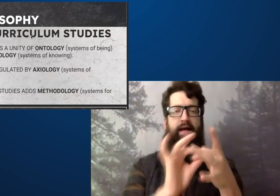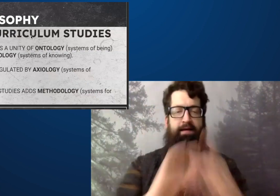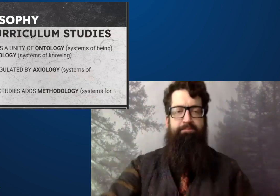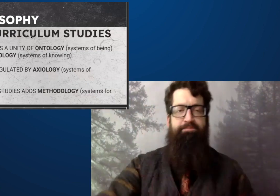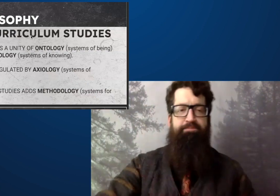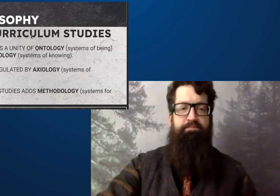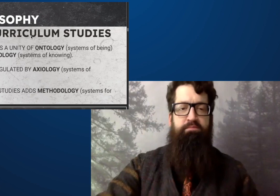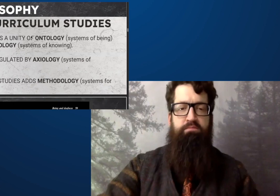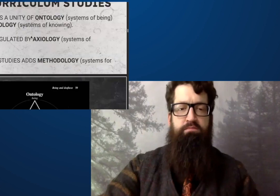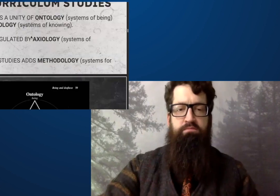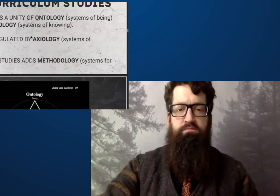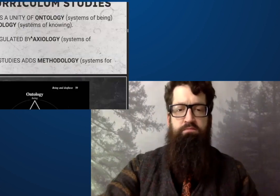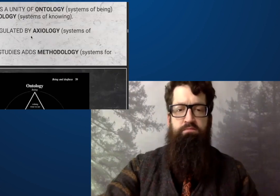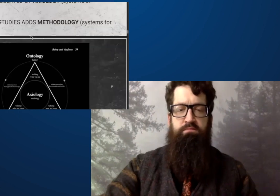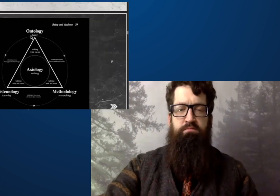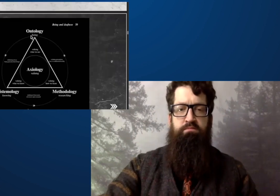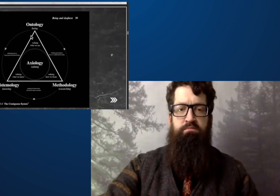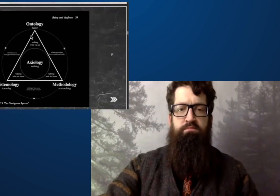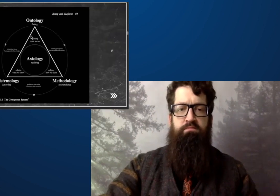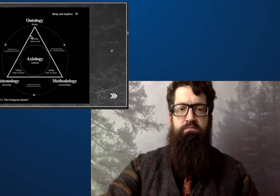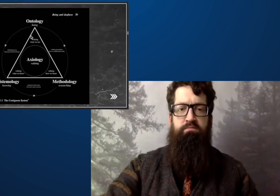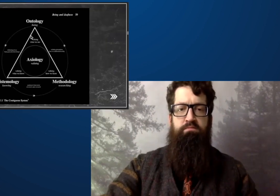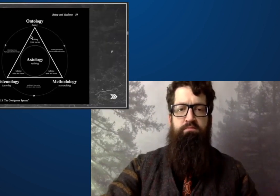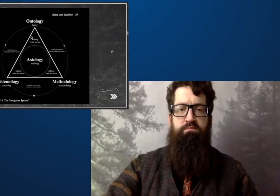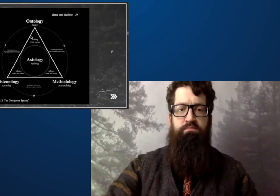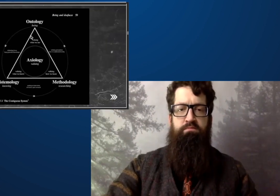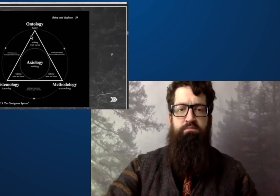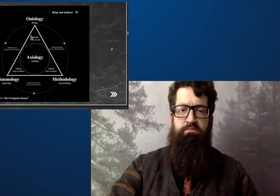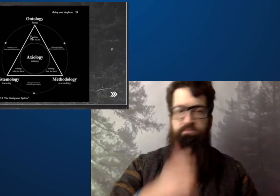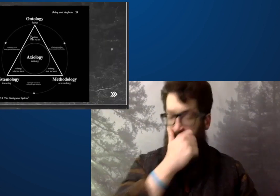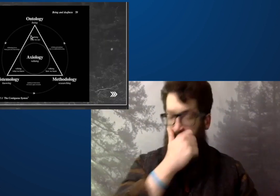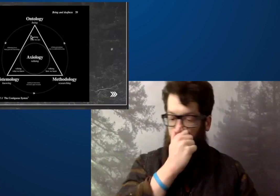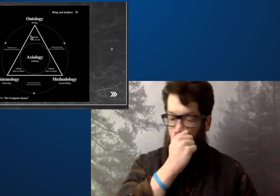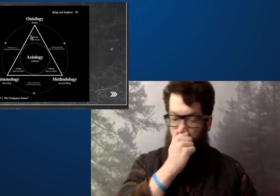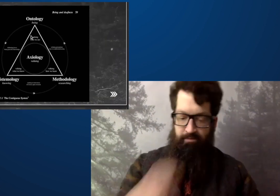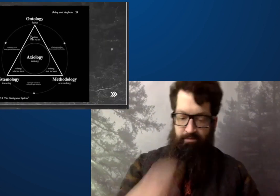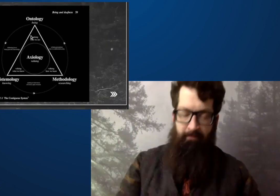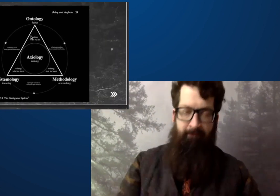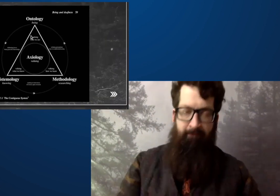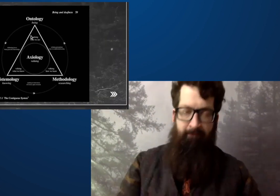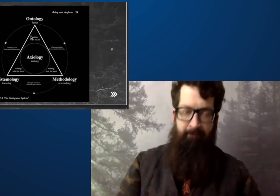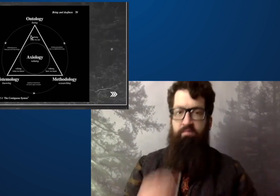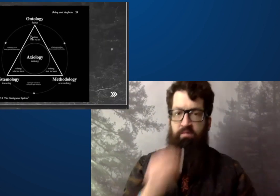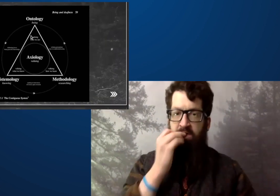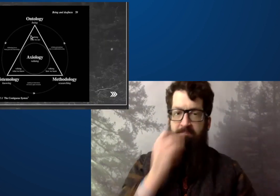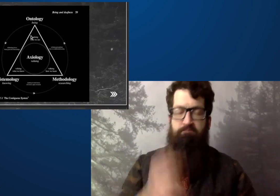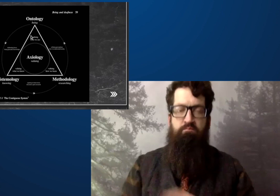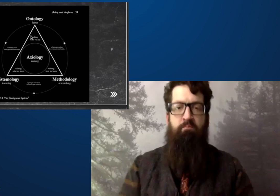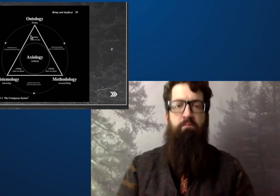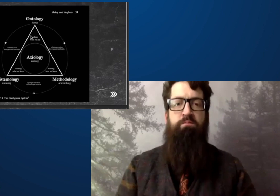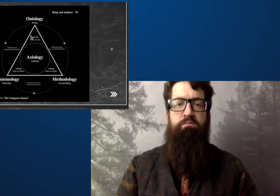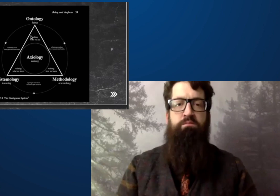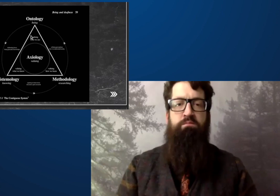One picture I think might help you understand in a visual way is this image. Have a look at it.